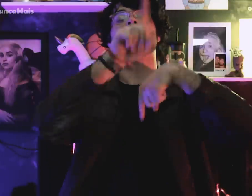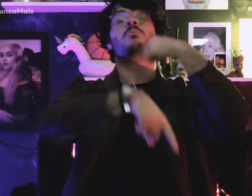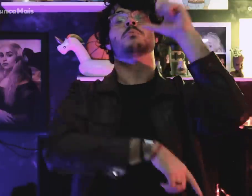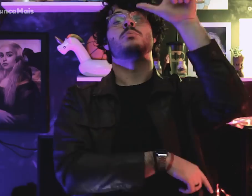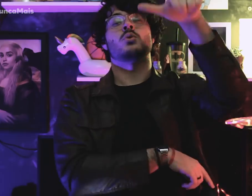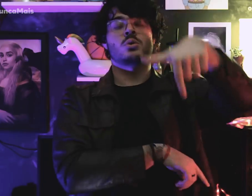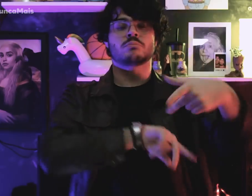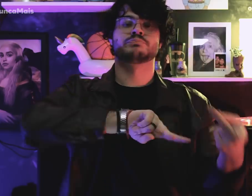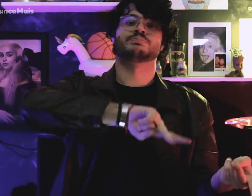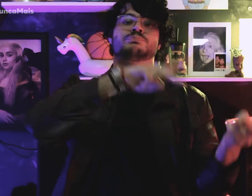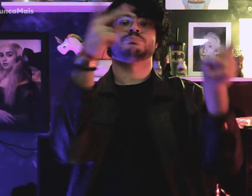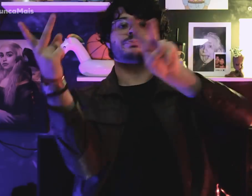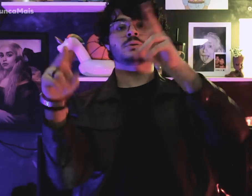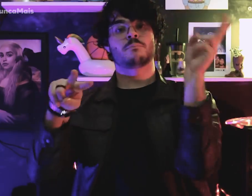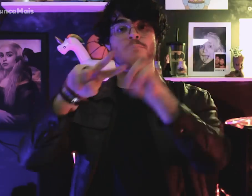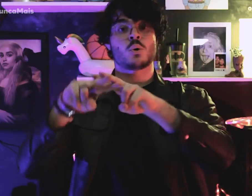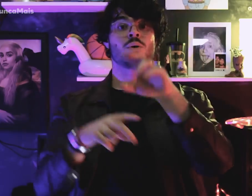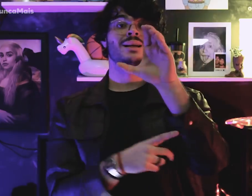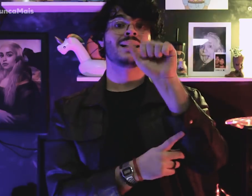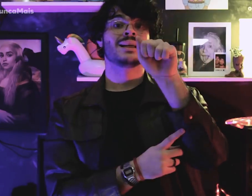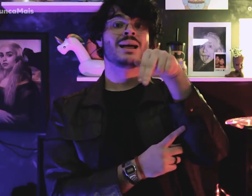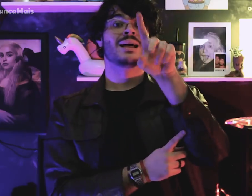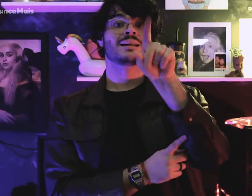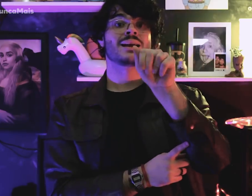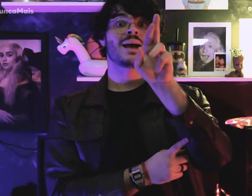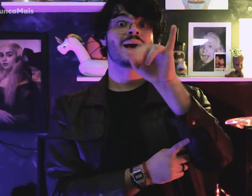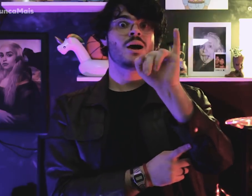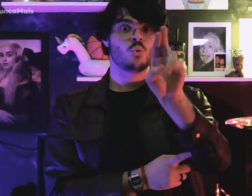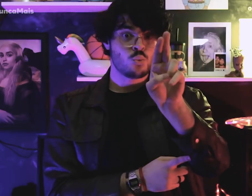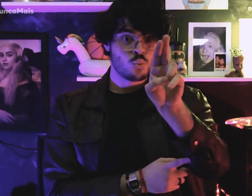then they were transferred for Carandiru.